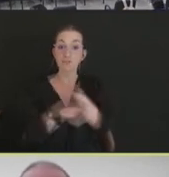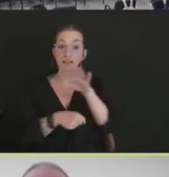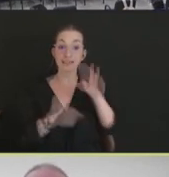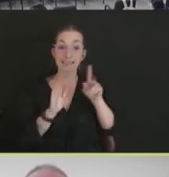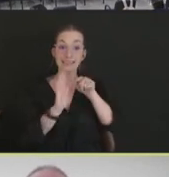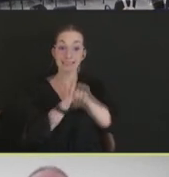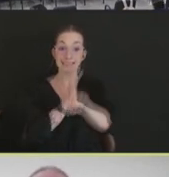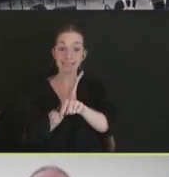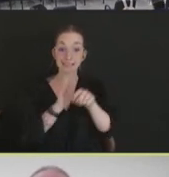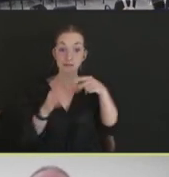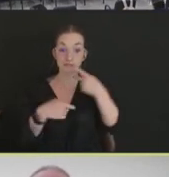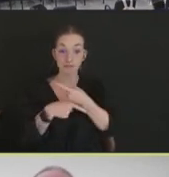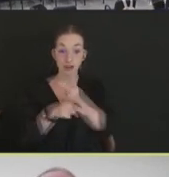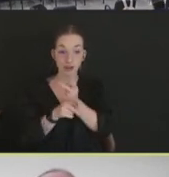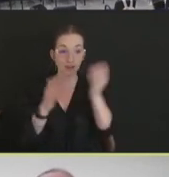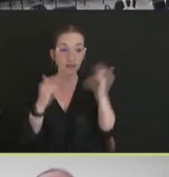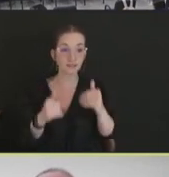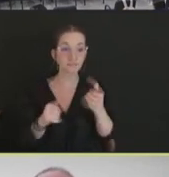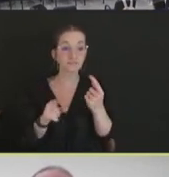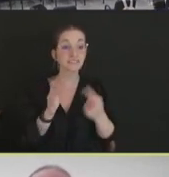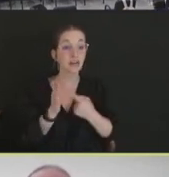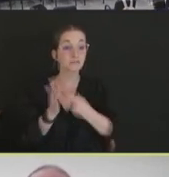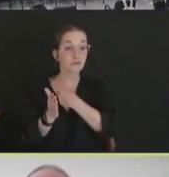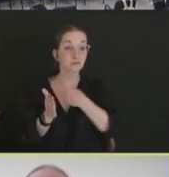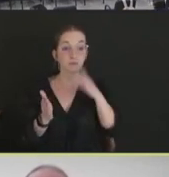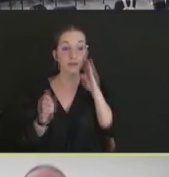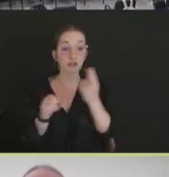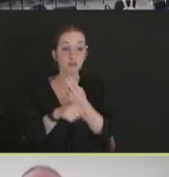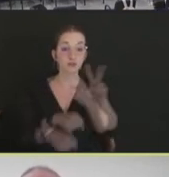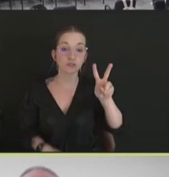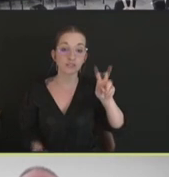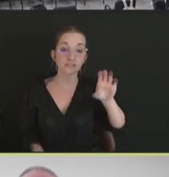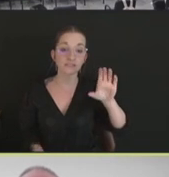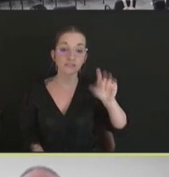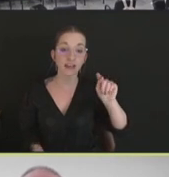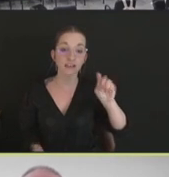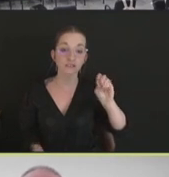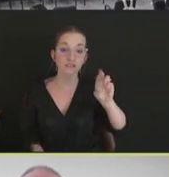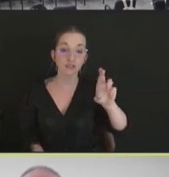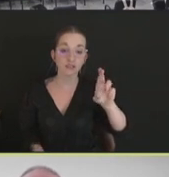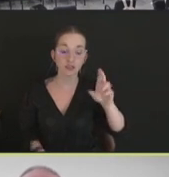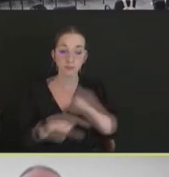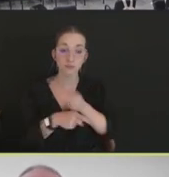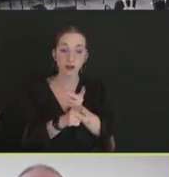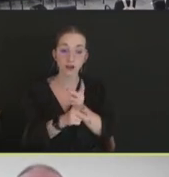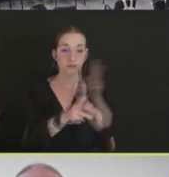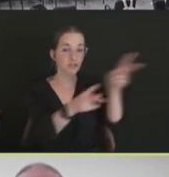so we can sometimes take the hemagglutinin gene from a highly pathogenic avian influenza virus,